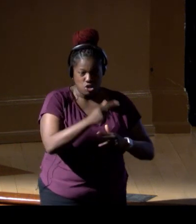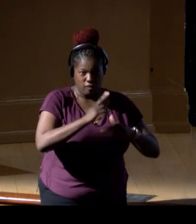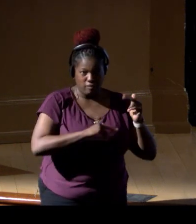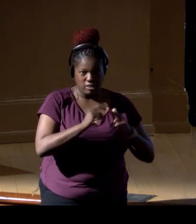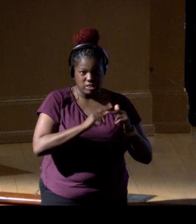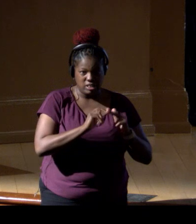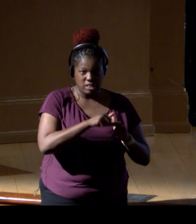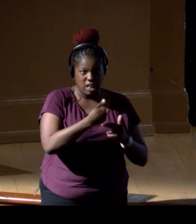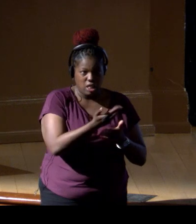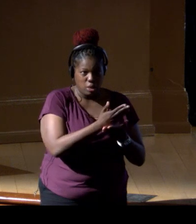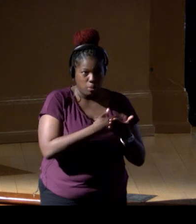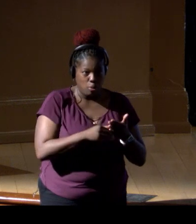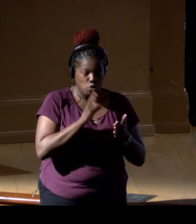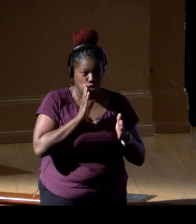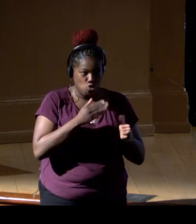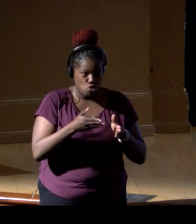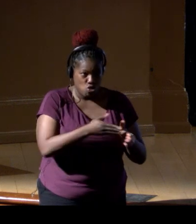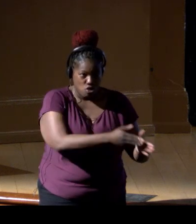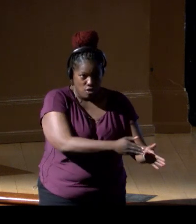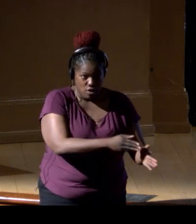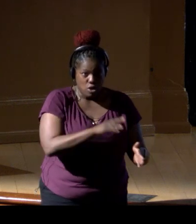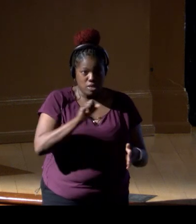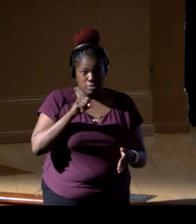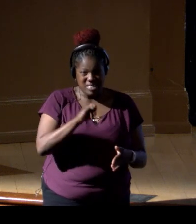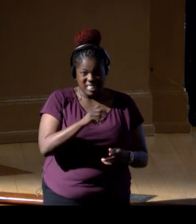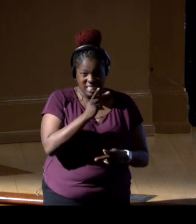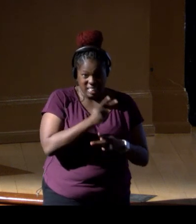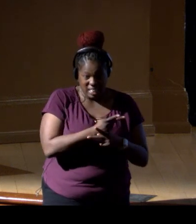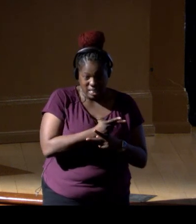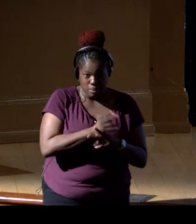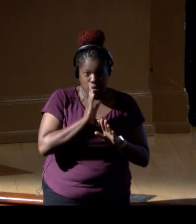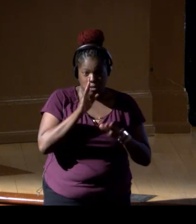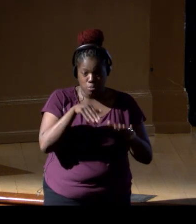where the Smithsonian keeps the marine mammal specimens.